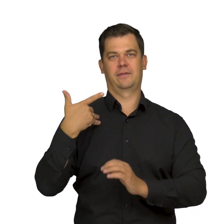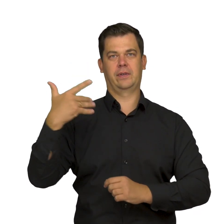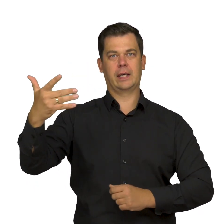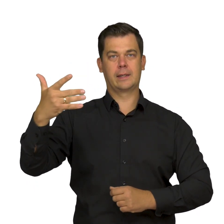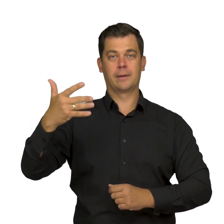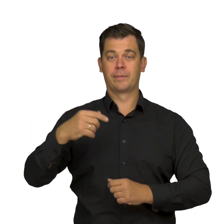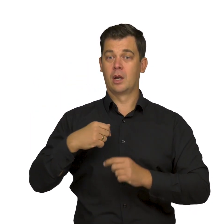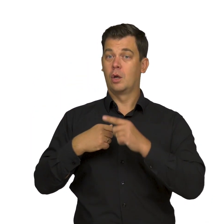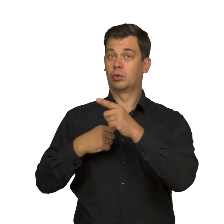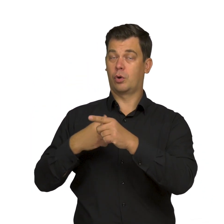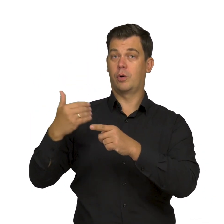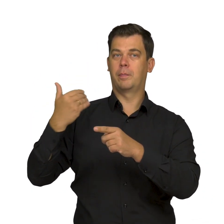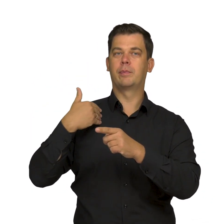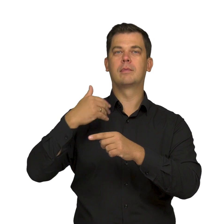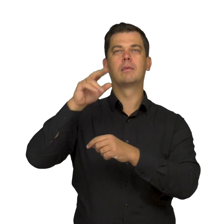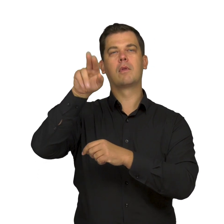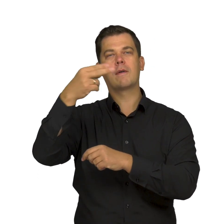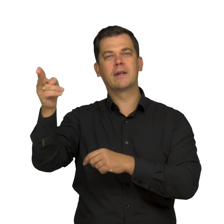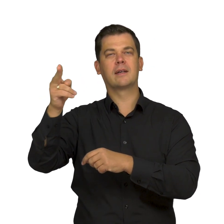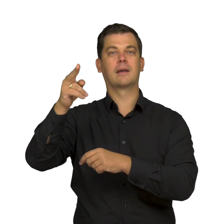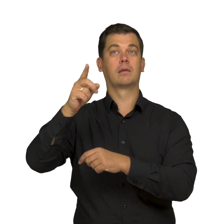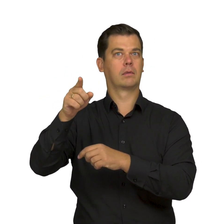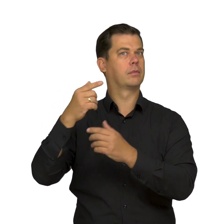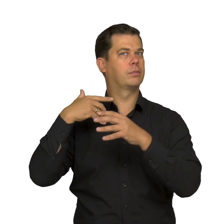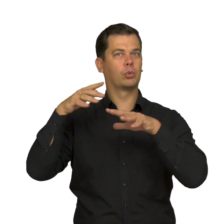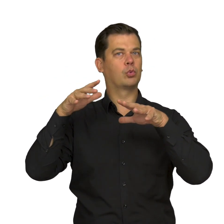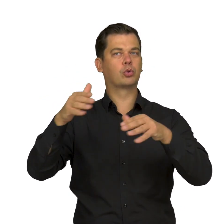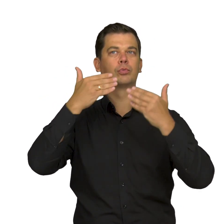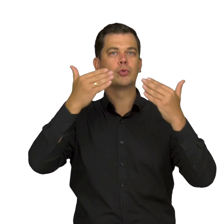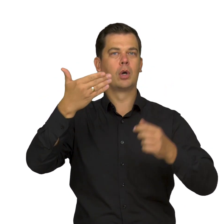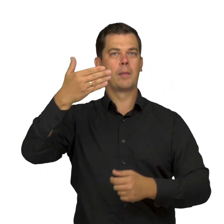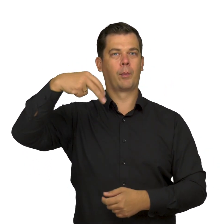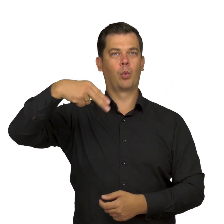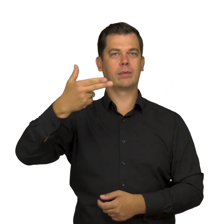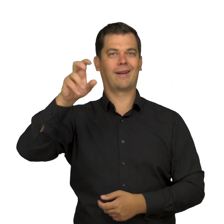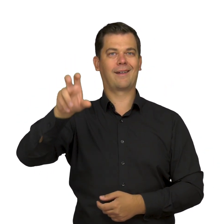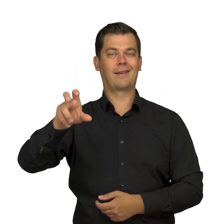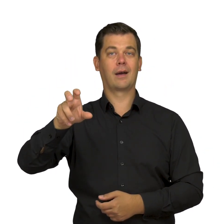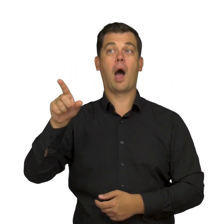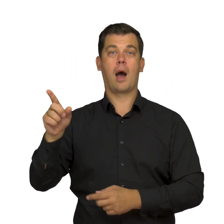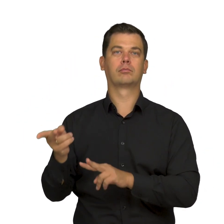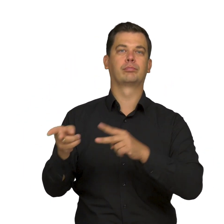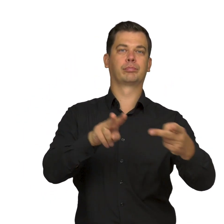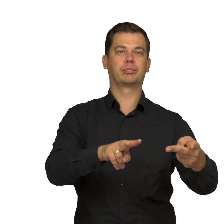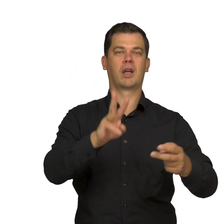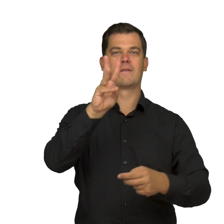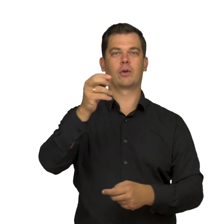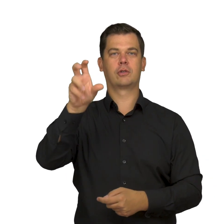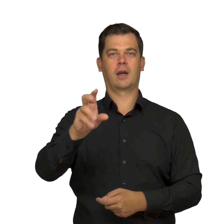These Nordic tropes, above all inspirations with the oeuvre of Munch, may be found in the art of Wojciech Weiss.